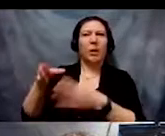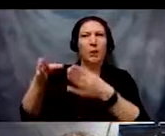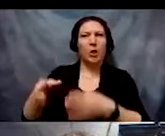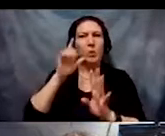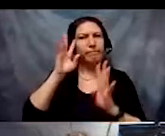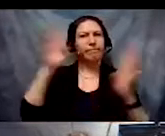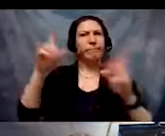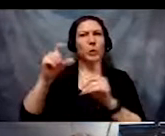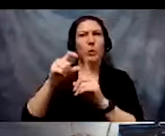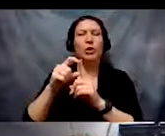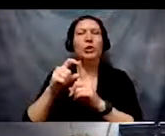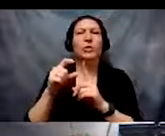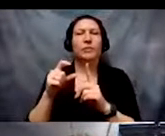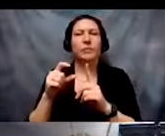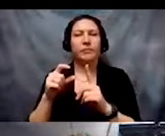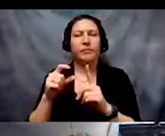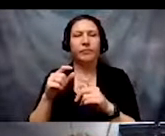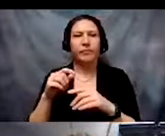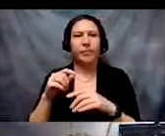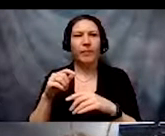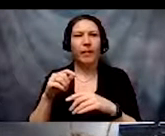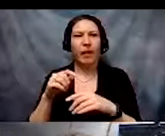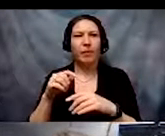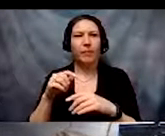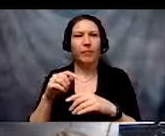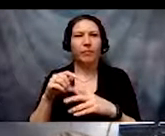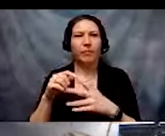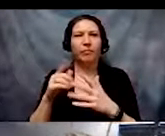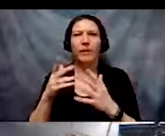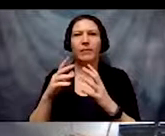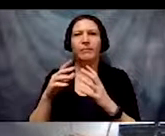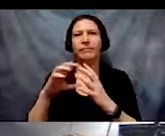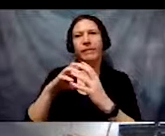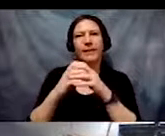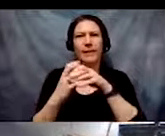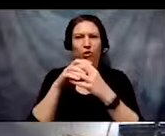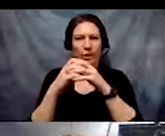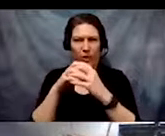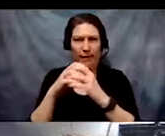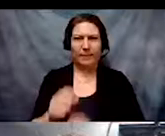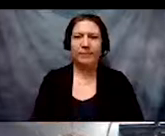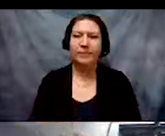the phrase intersectionality and